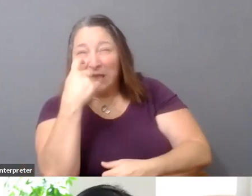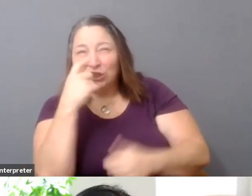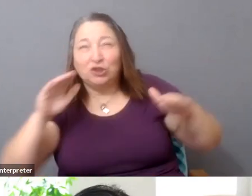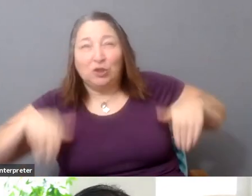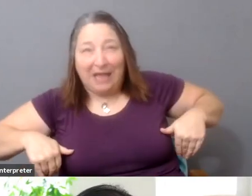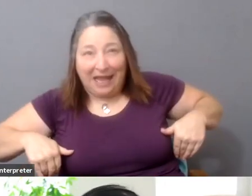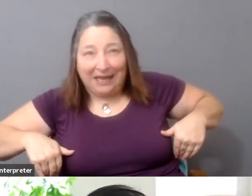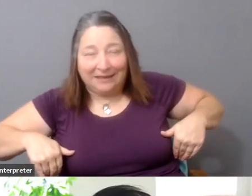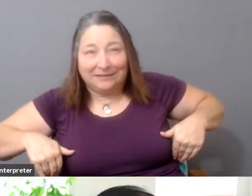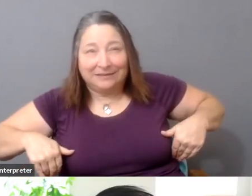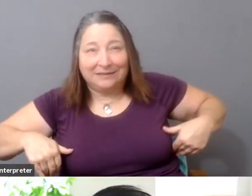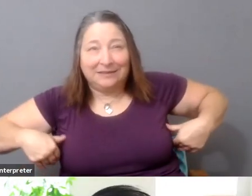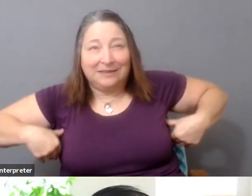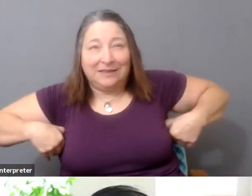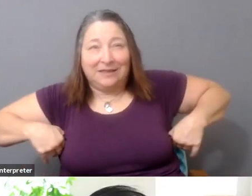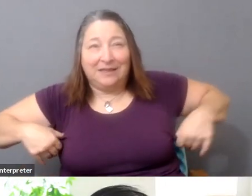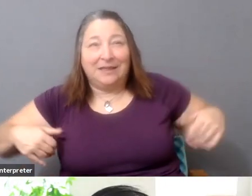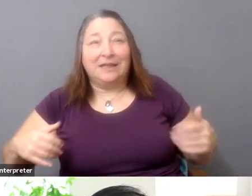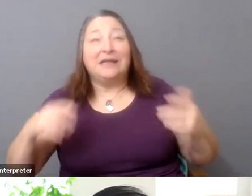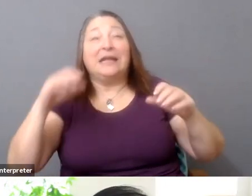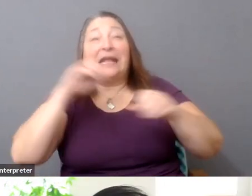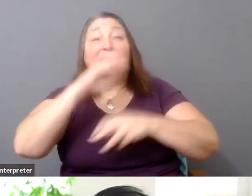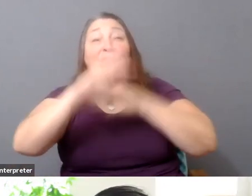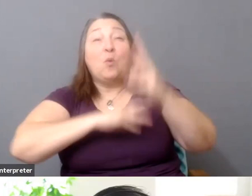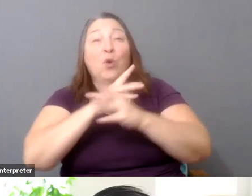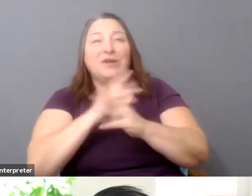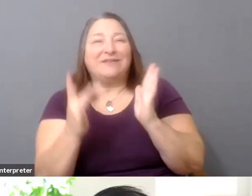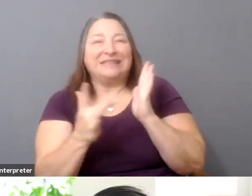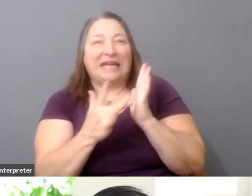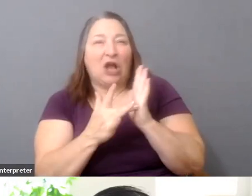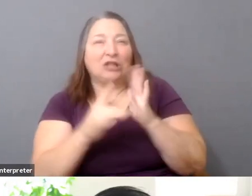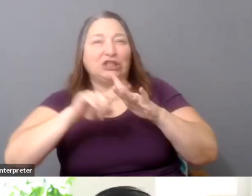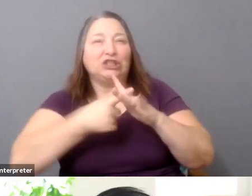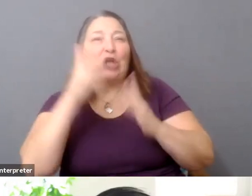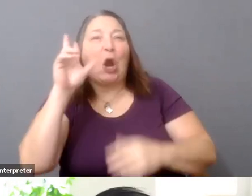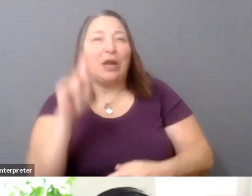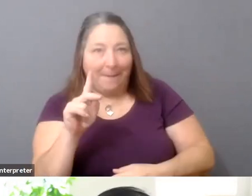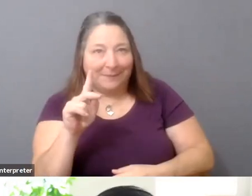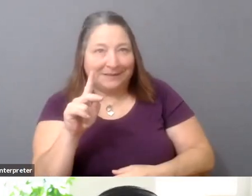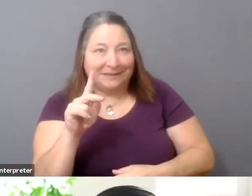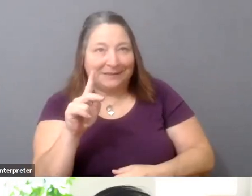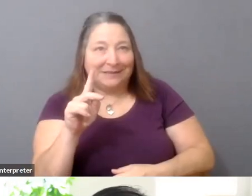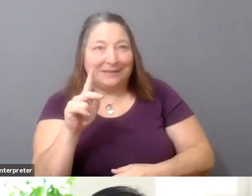in kind of the world of technology startups of buying a bunch of Facebook ads,